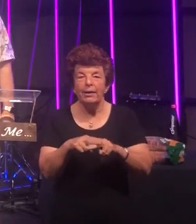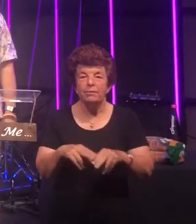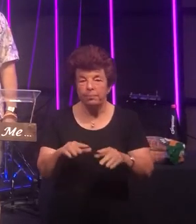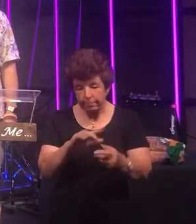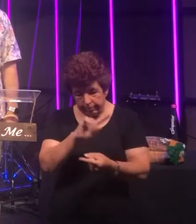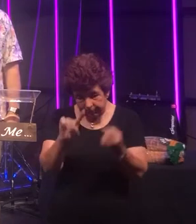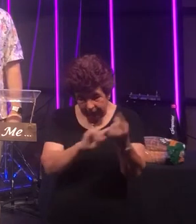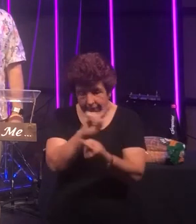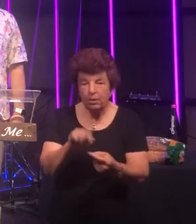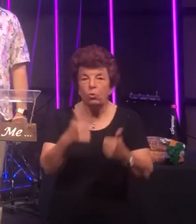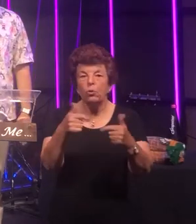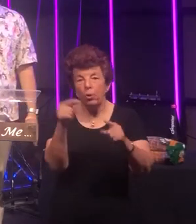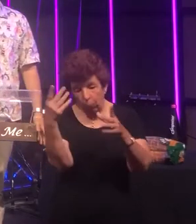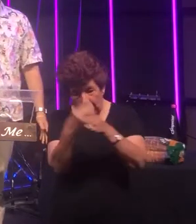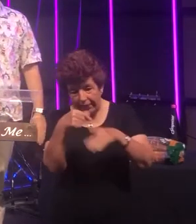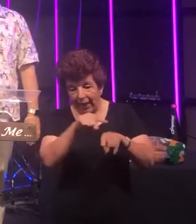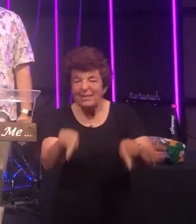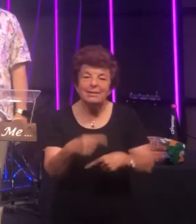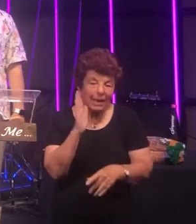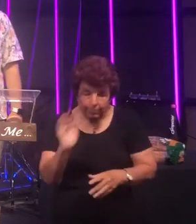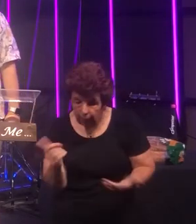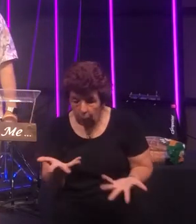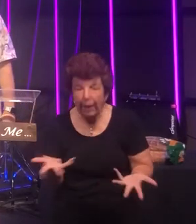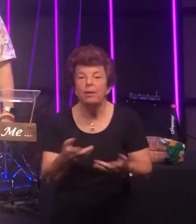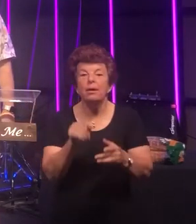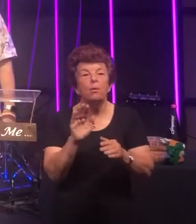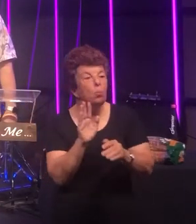you with us wherever you are watching in your homes